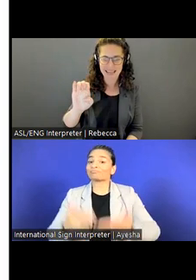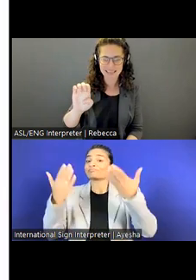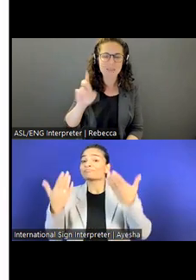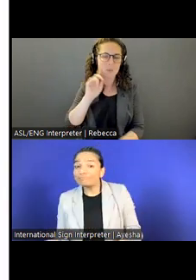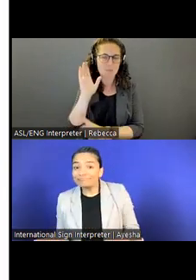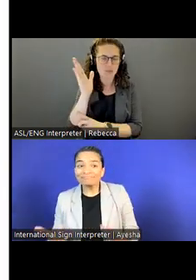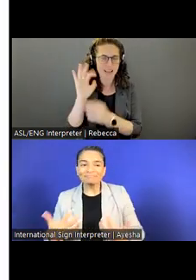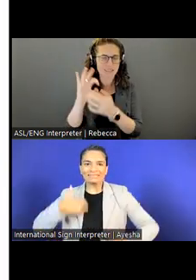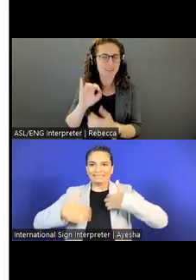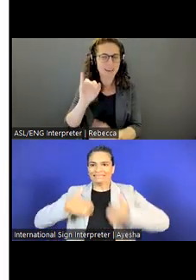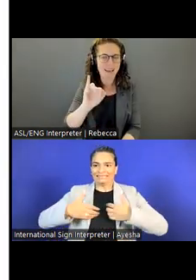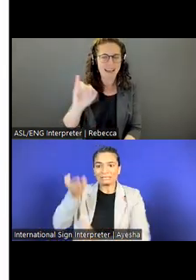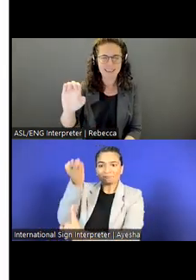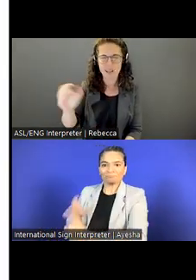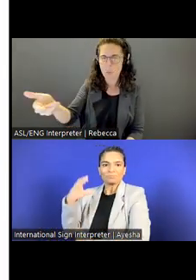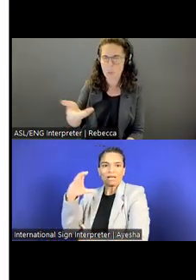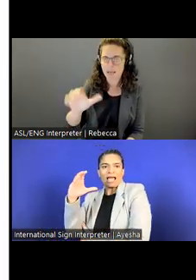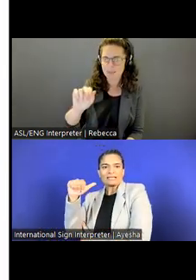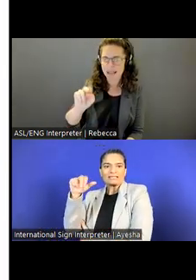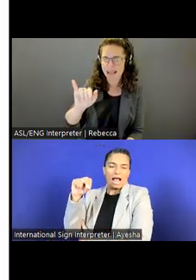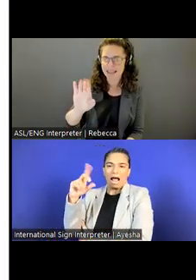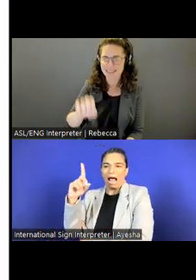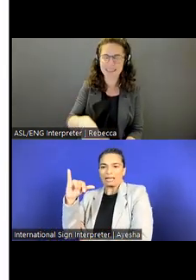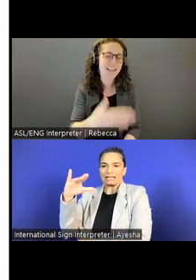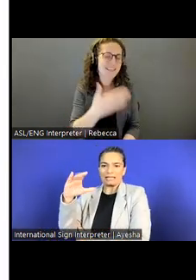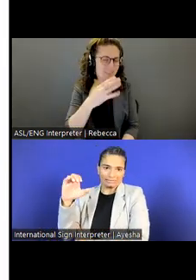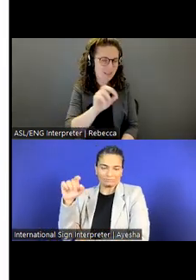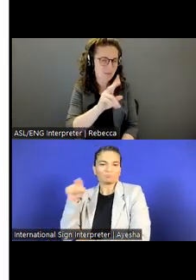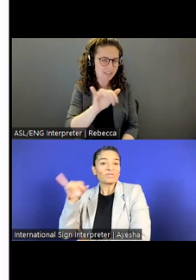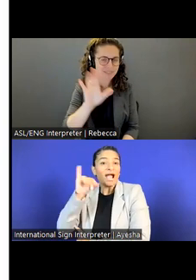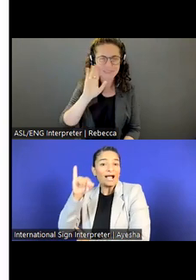Candice Homan Arnone: Thank you so much, Ashley. My name is Candice Homan Arnone.